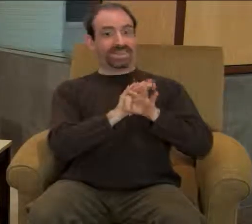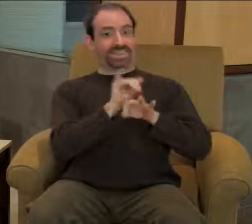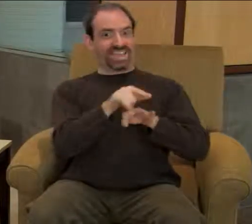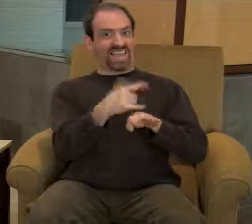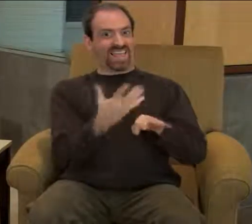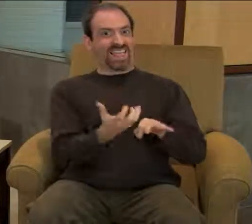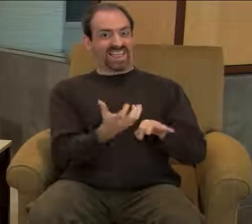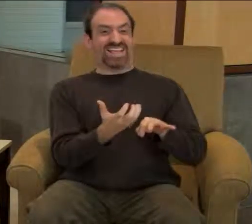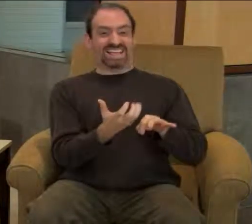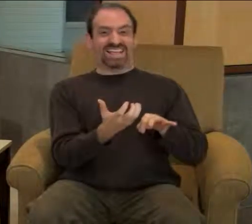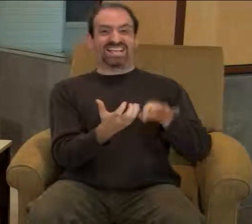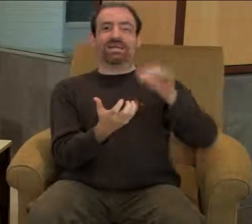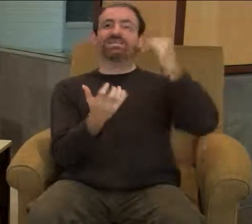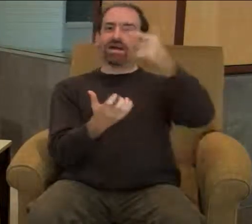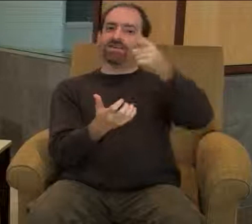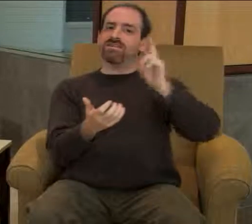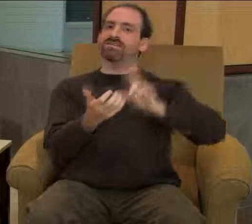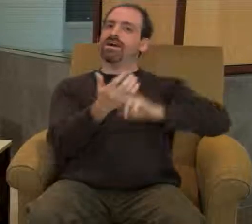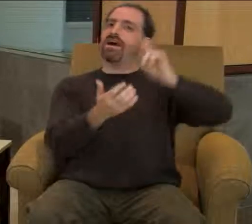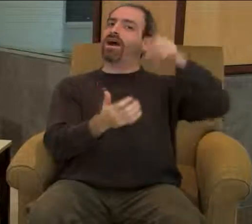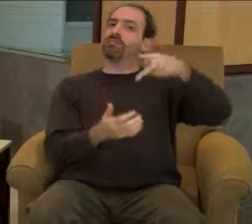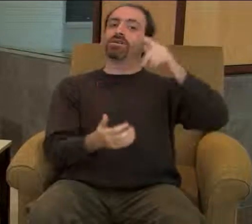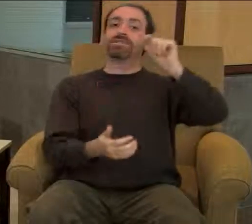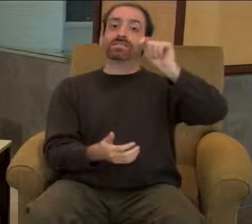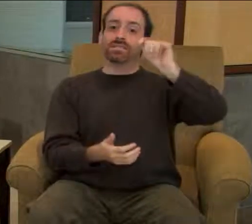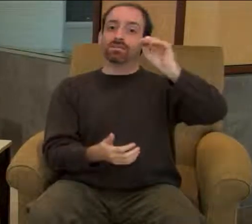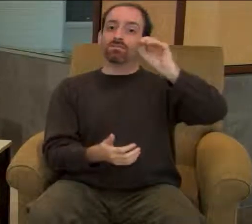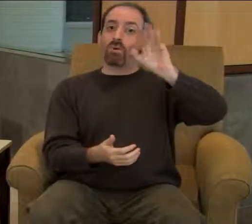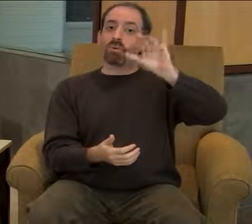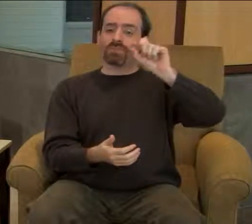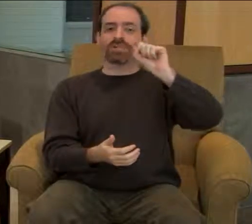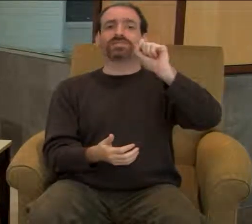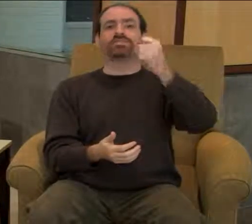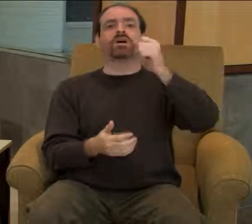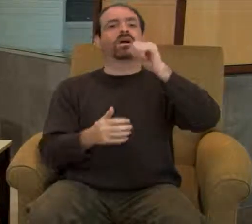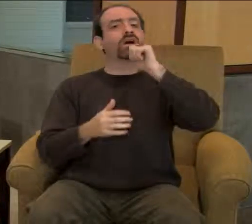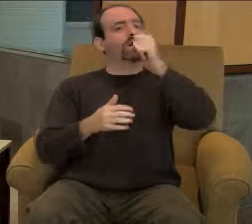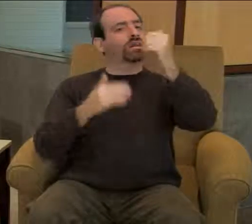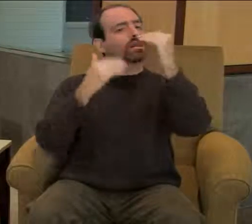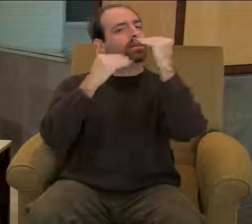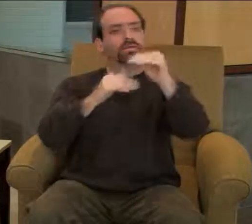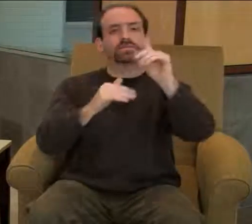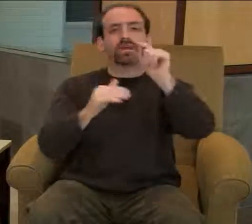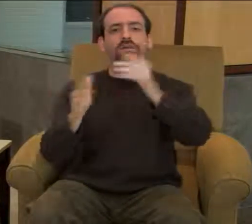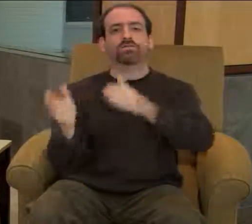you can sign up for one of T-Mobile's unlimited data plans.